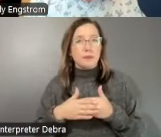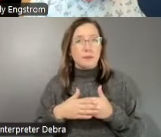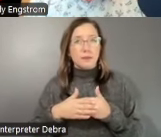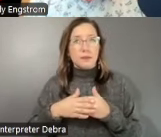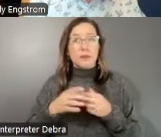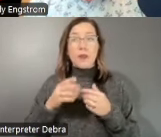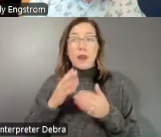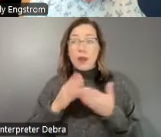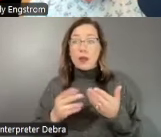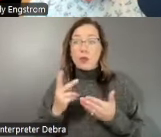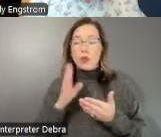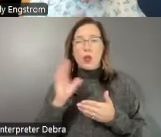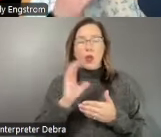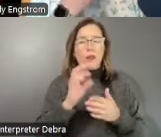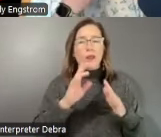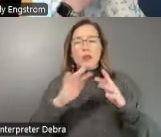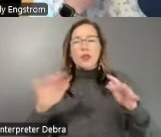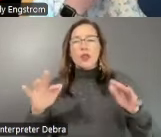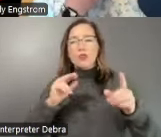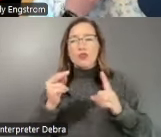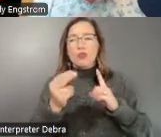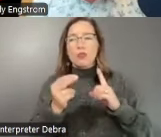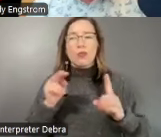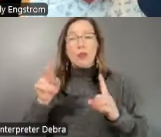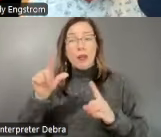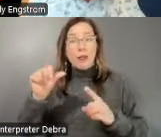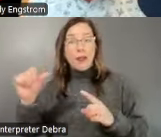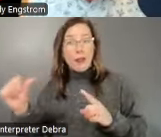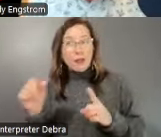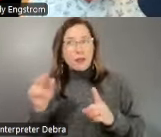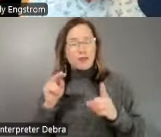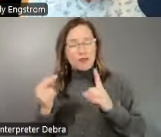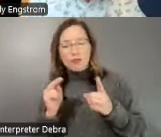we will seek out diverse perspectives from LAAs, and there will absolutely be further